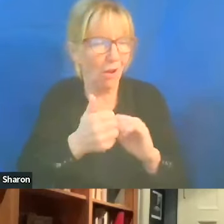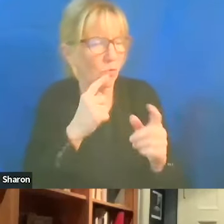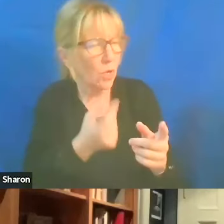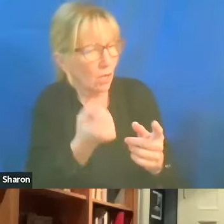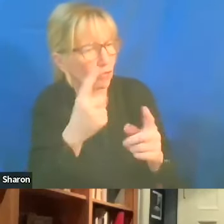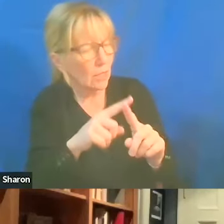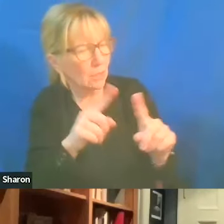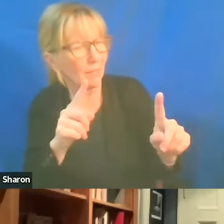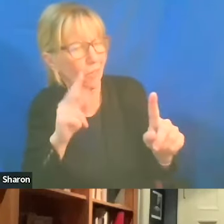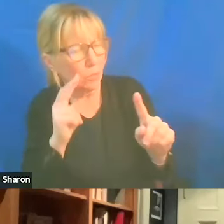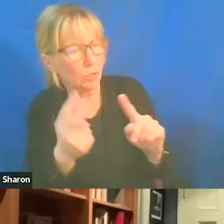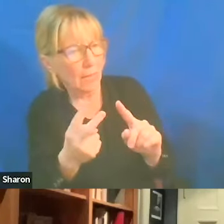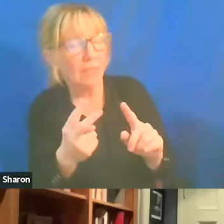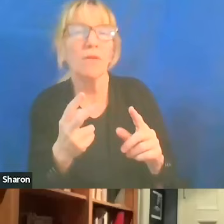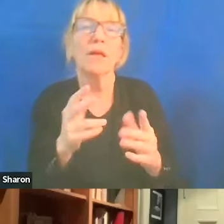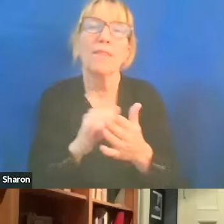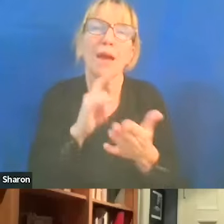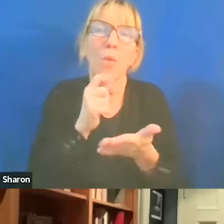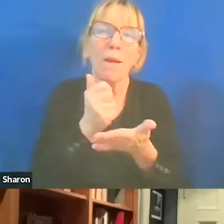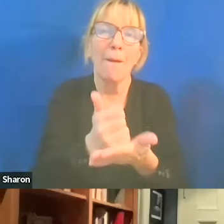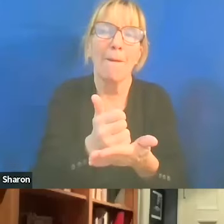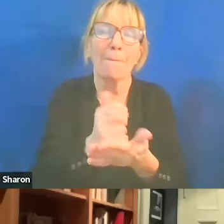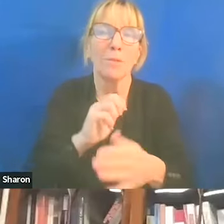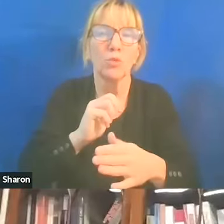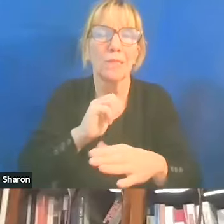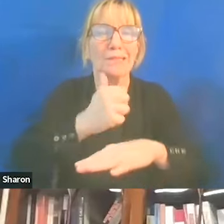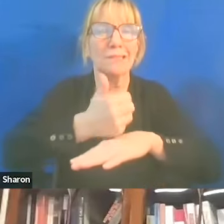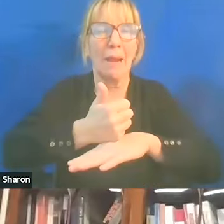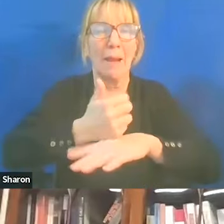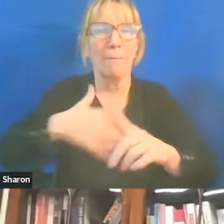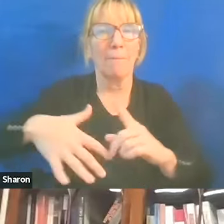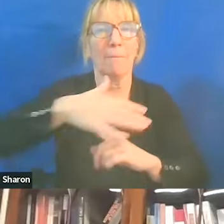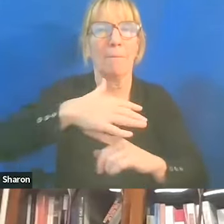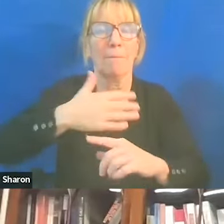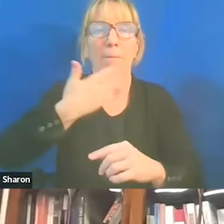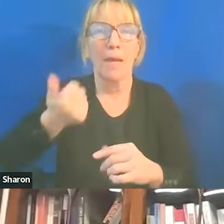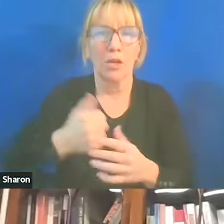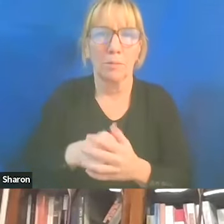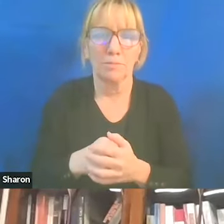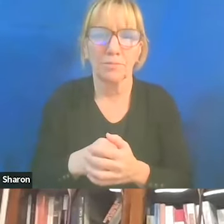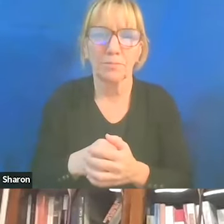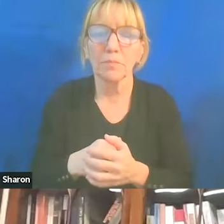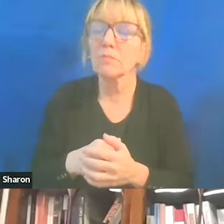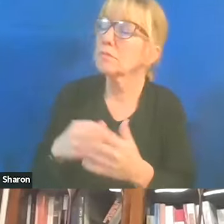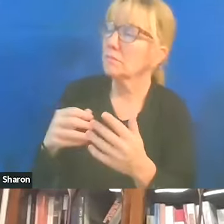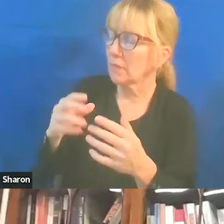Those things will help set that up a little bit better. And okay, that leads into another question that someone had, which is,